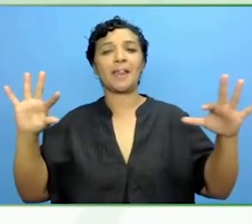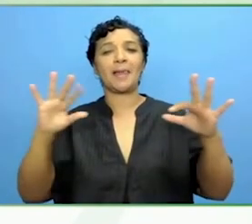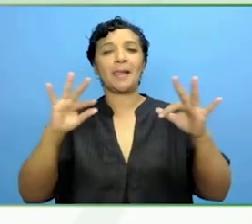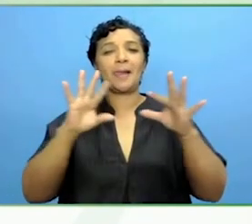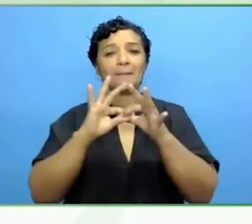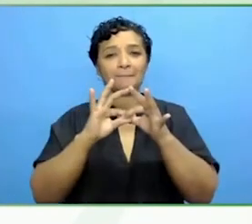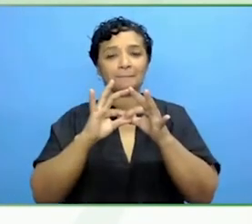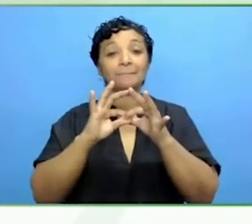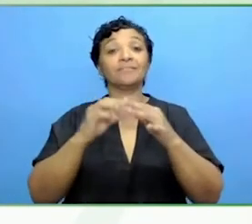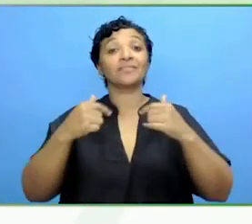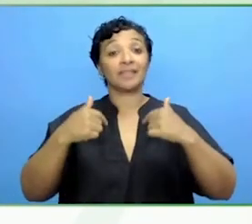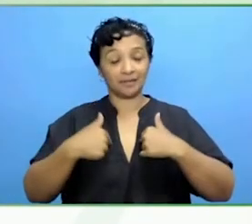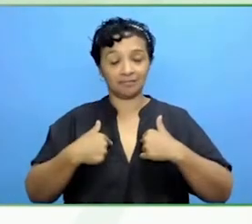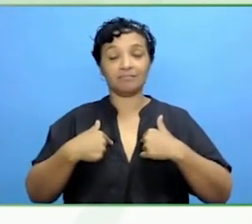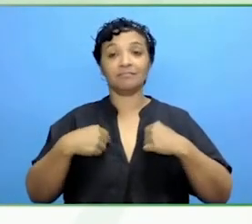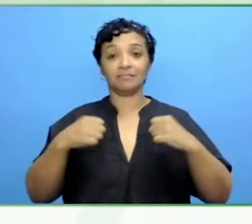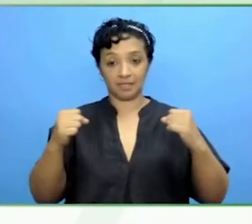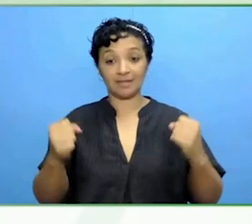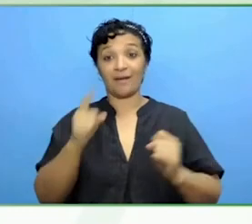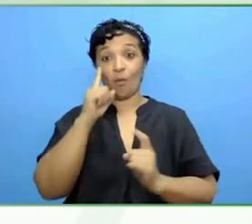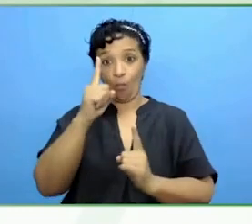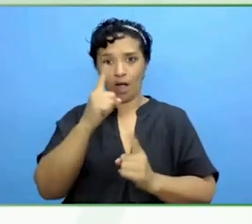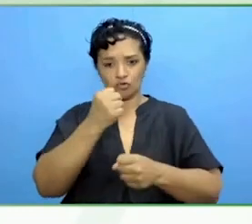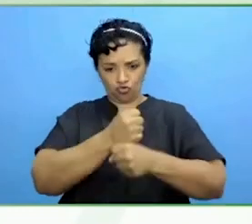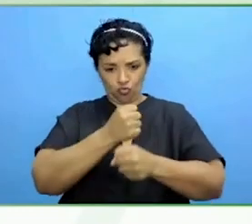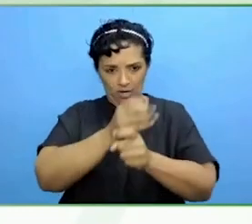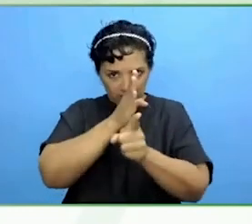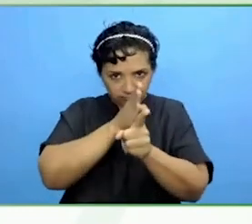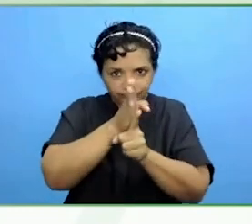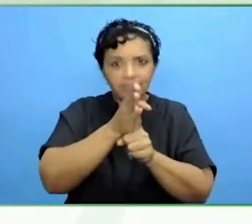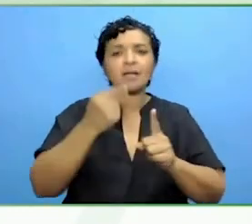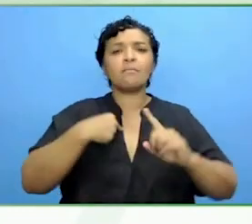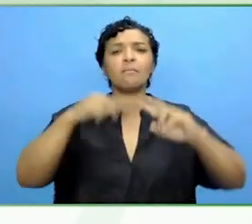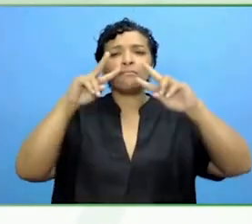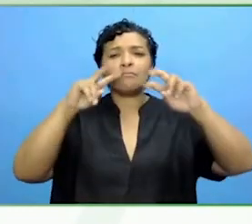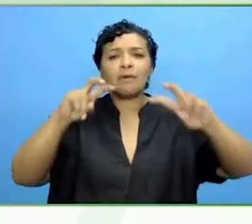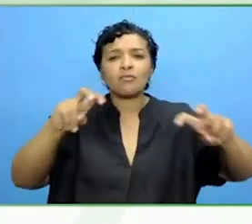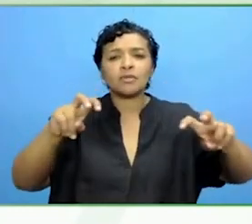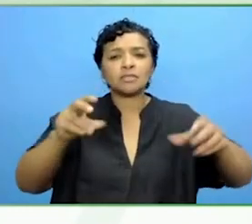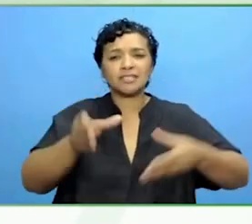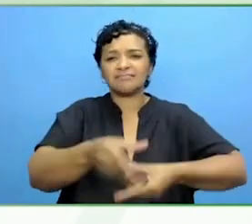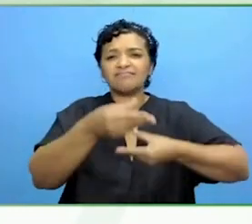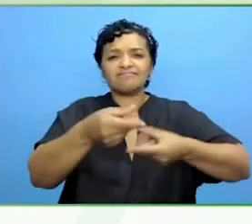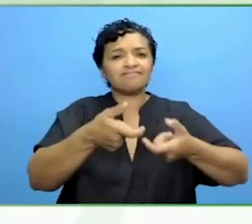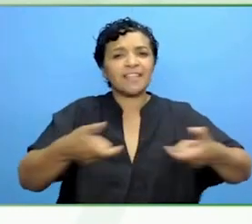I did my dissertation on the psychological impact that doing